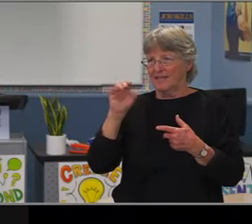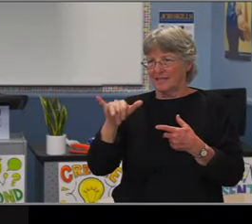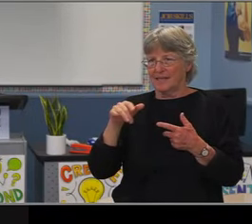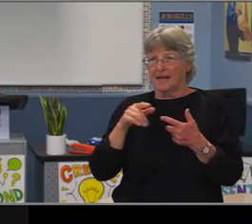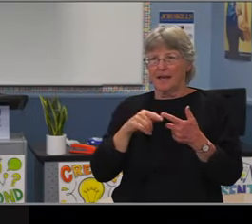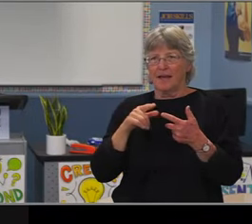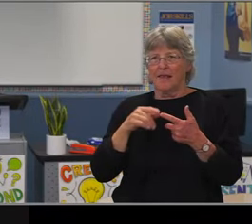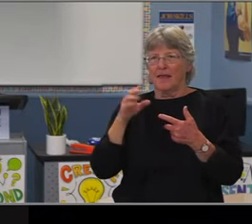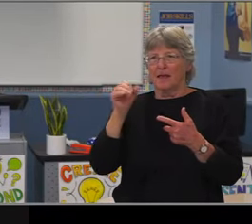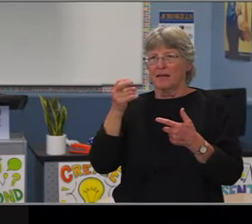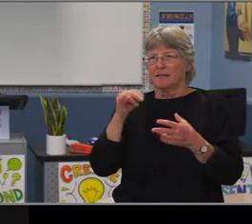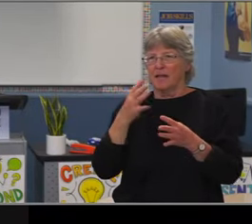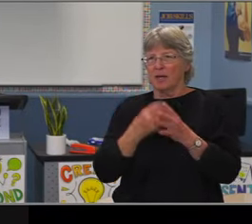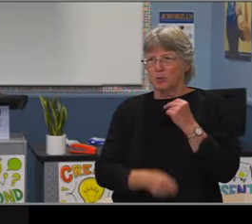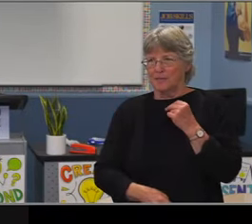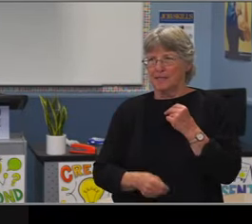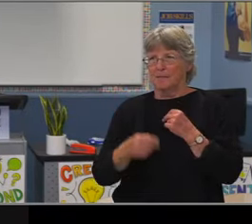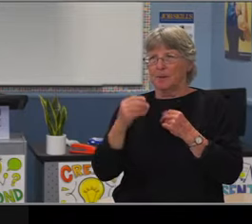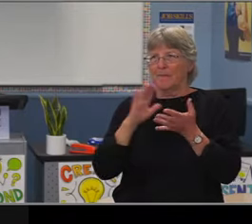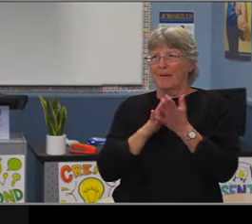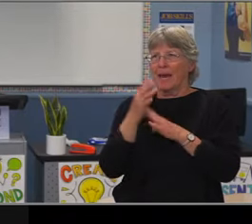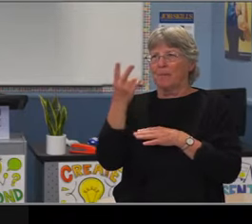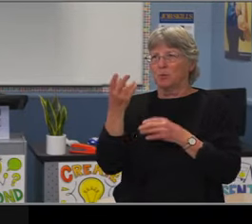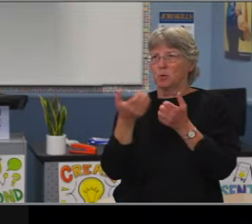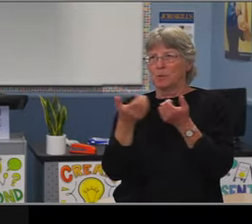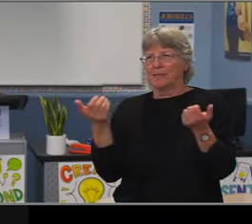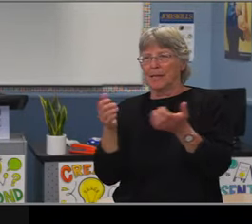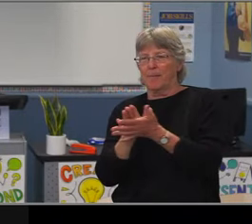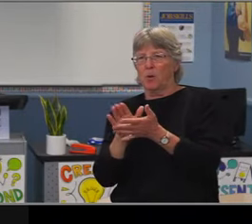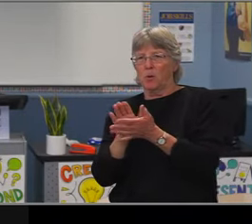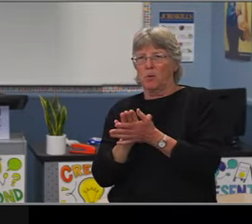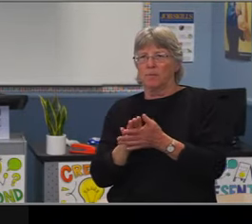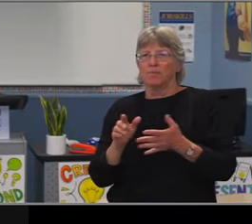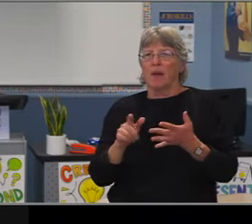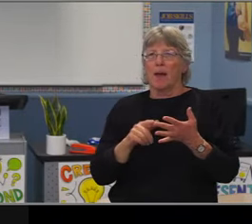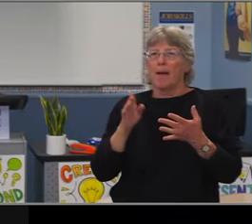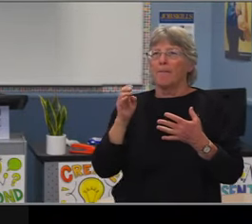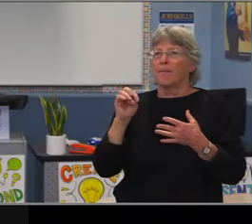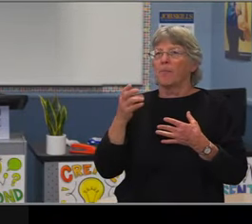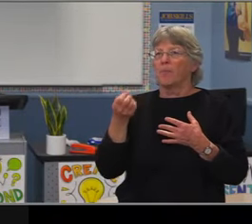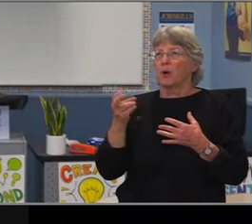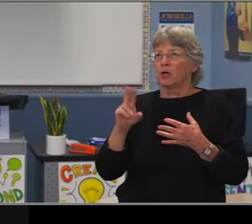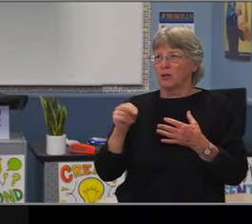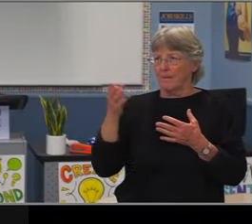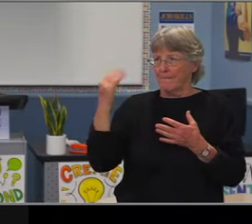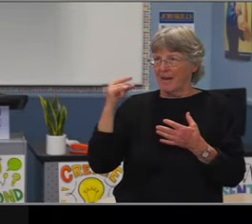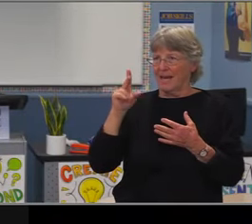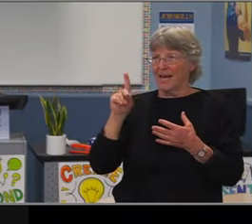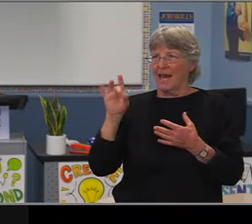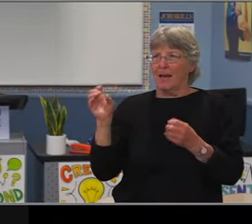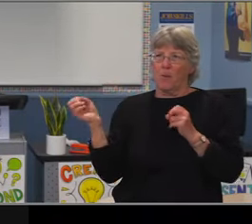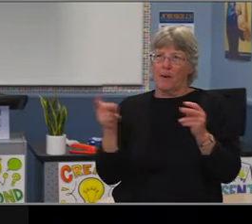as their resident school and Gompers fifth graders are assigned to Bancroft as their resident school.